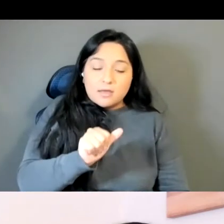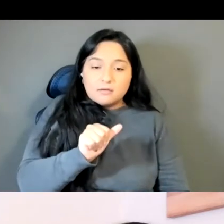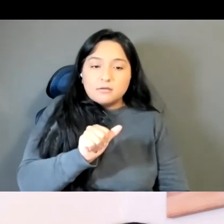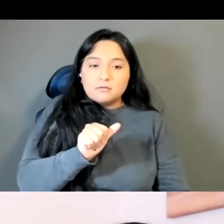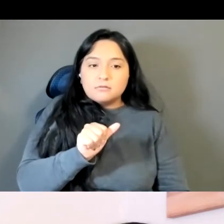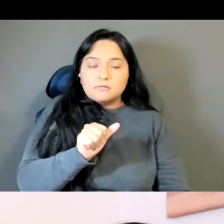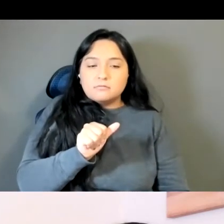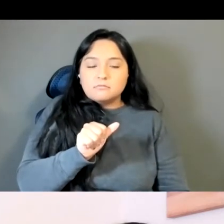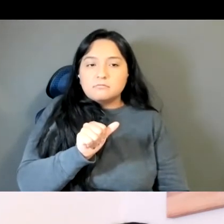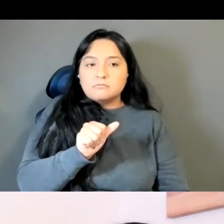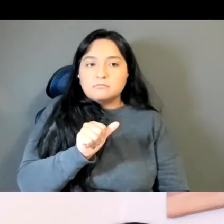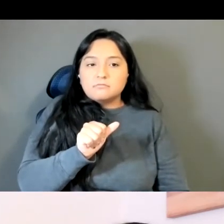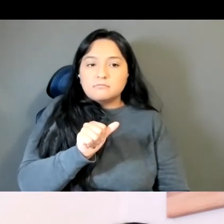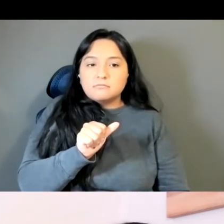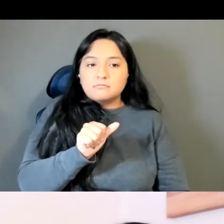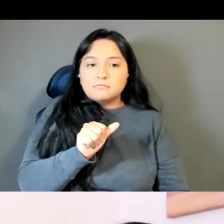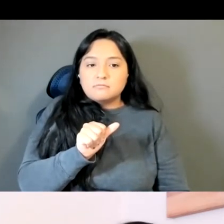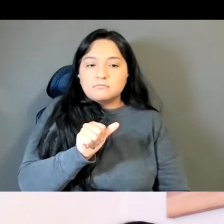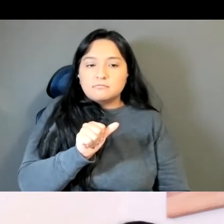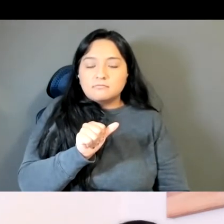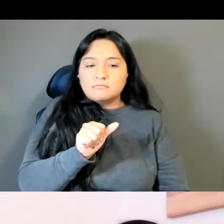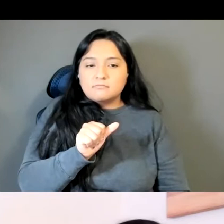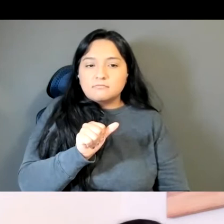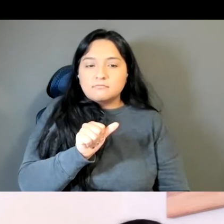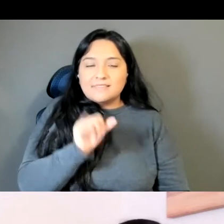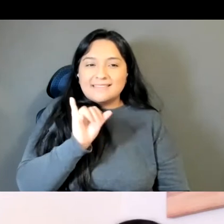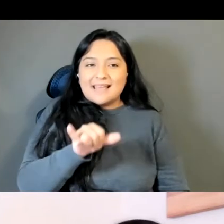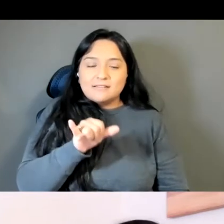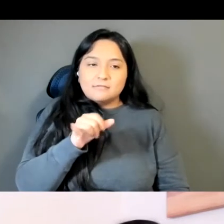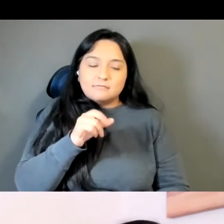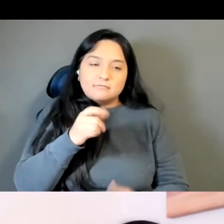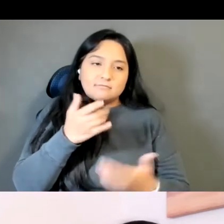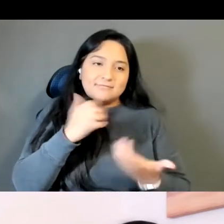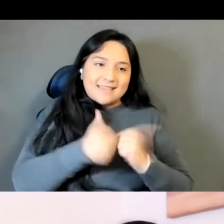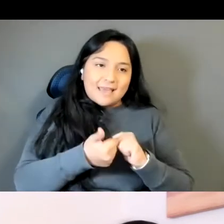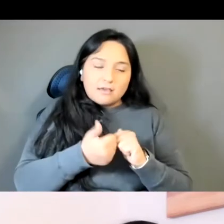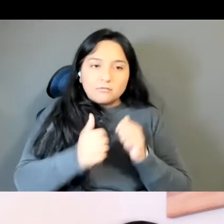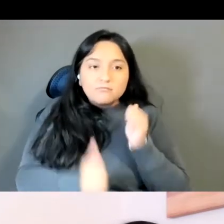that was used in most of Western countries in the United States for a really really long